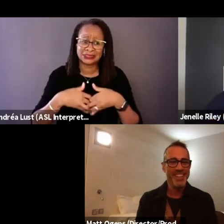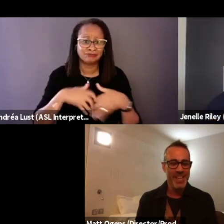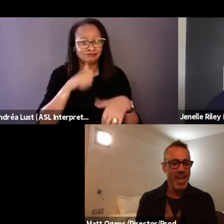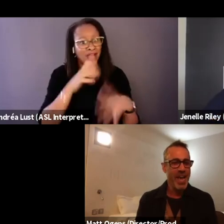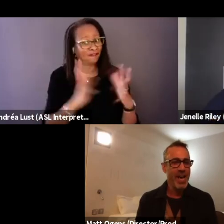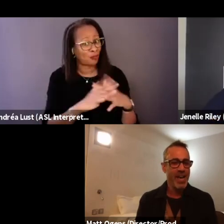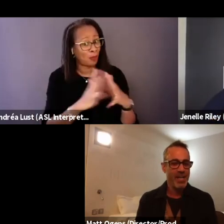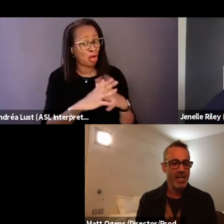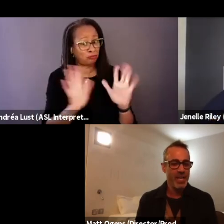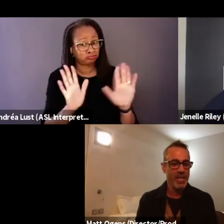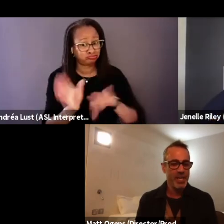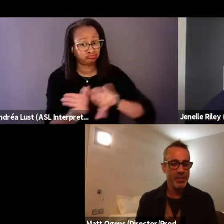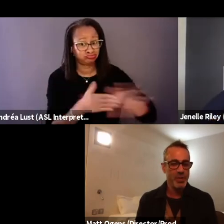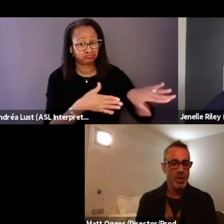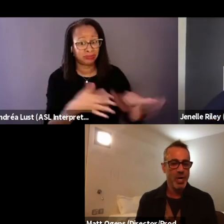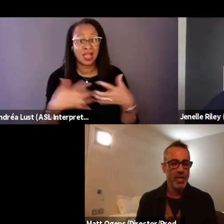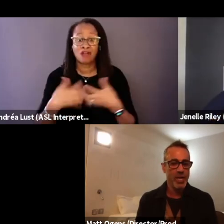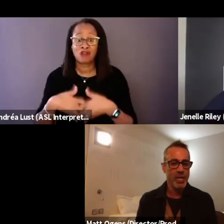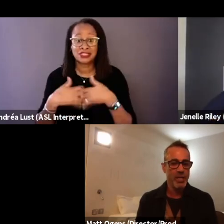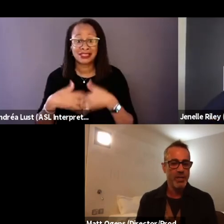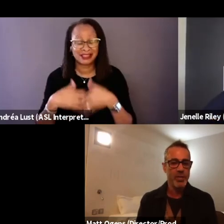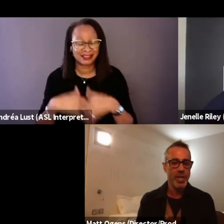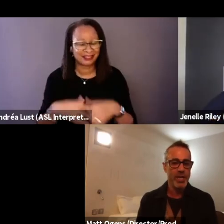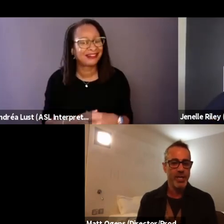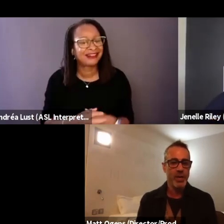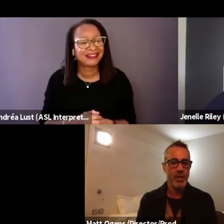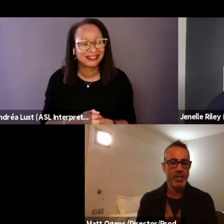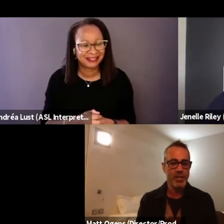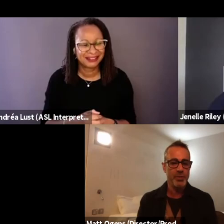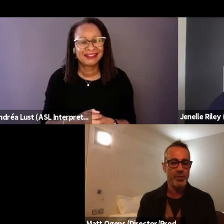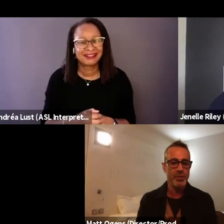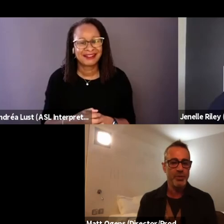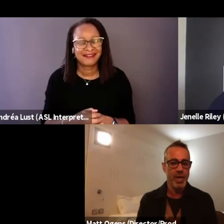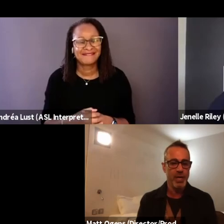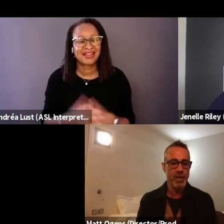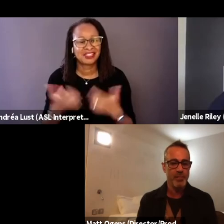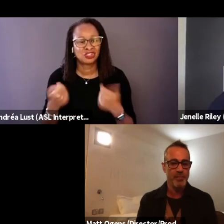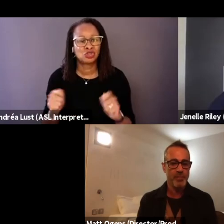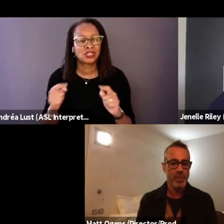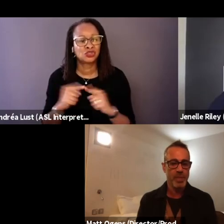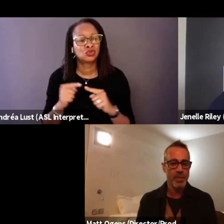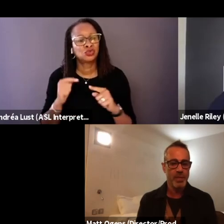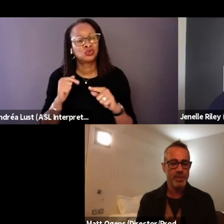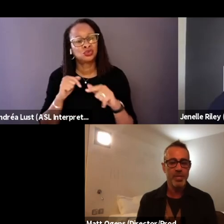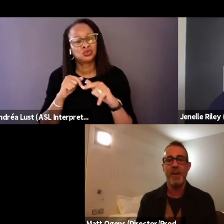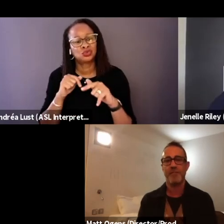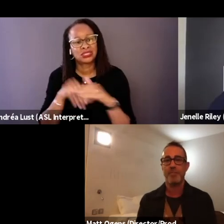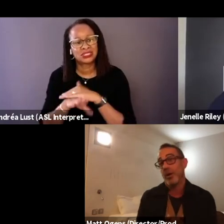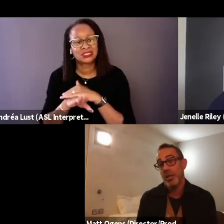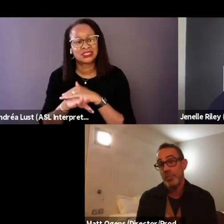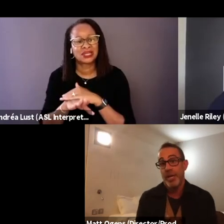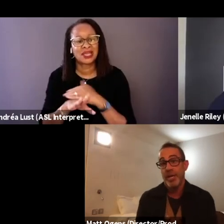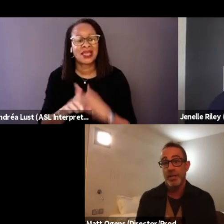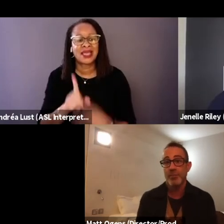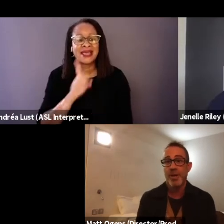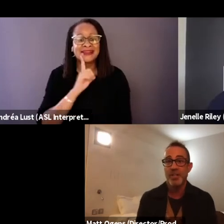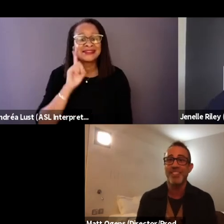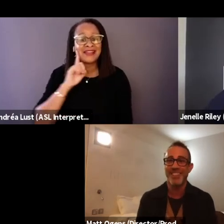Yeah, and he is trying, getting into like Deaf Paralympic wrestling, yeah.